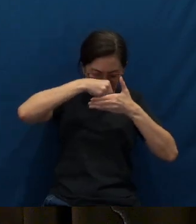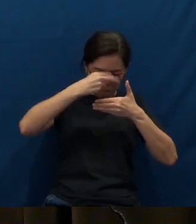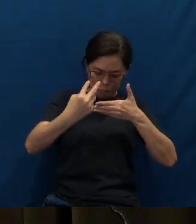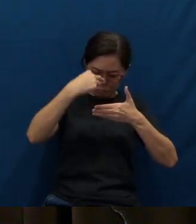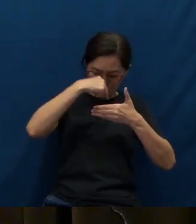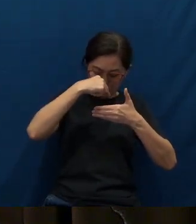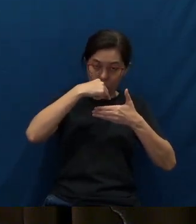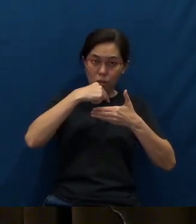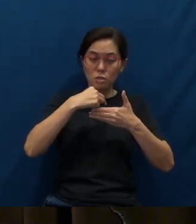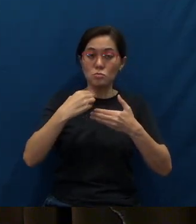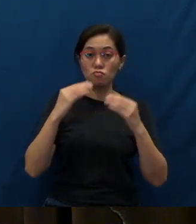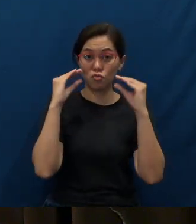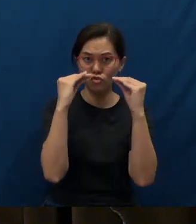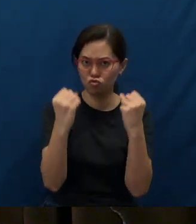Strong in teaching - very strong in teaching -